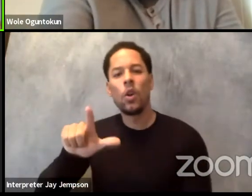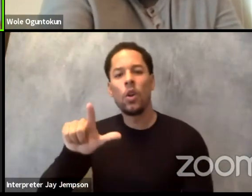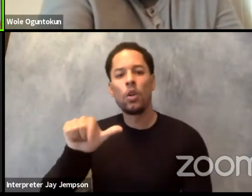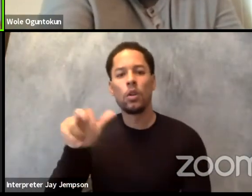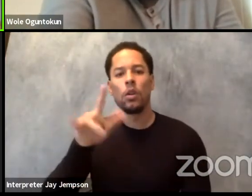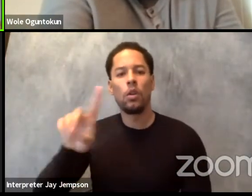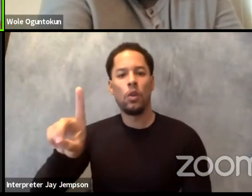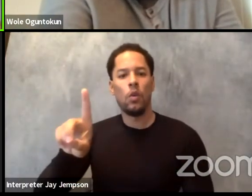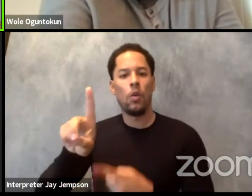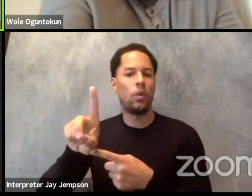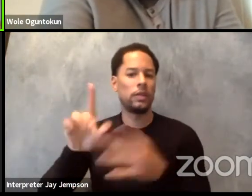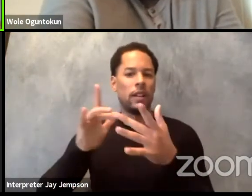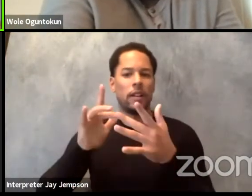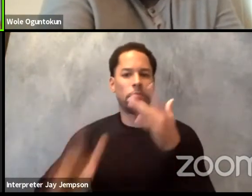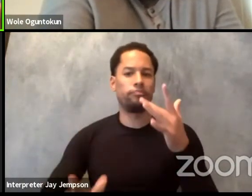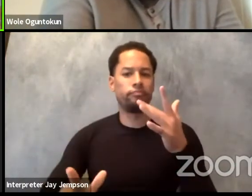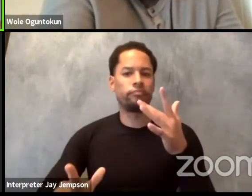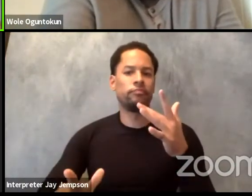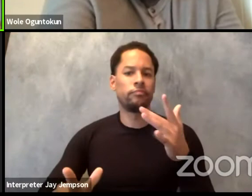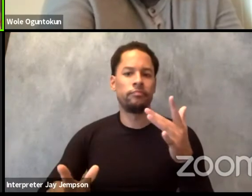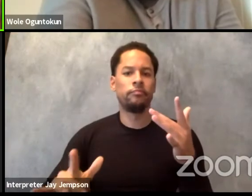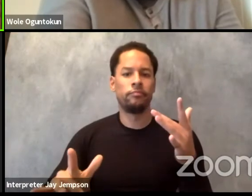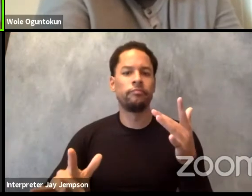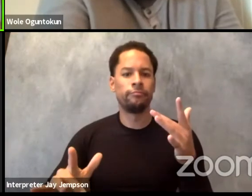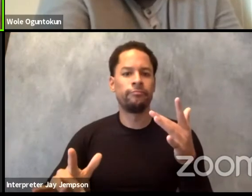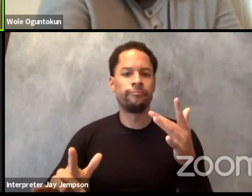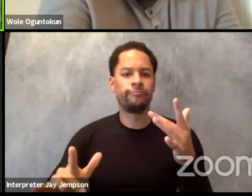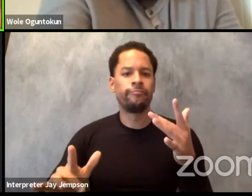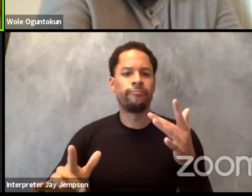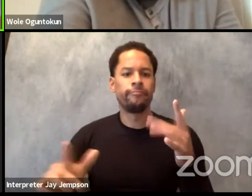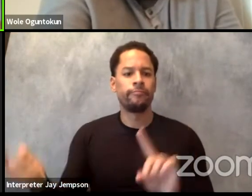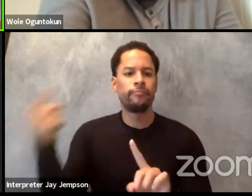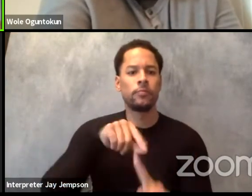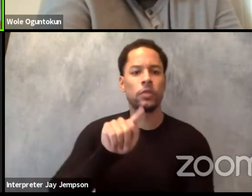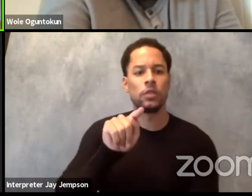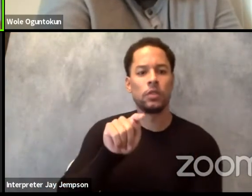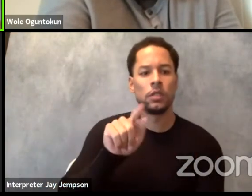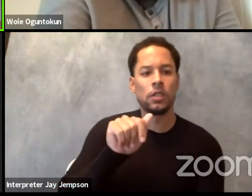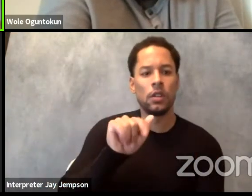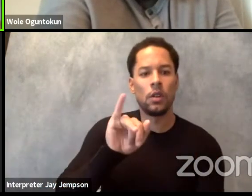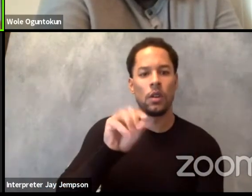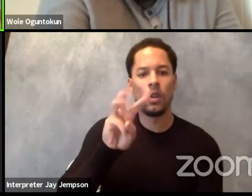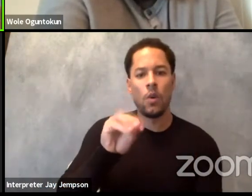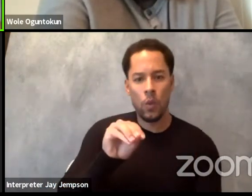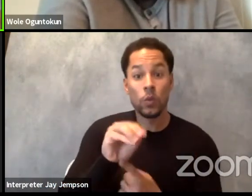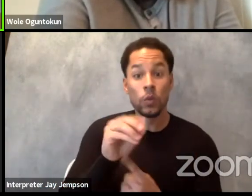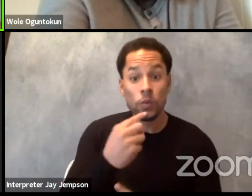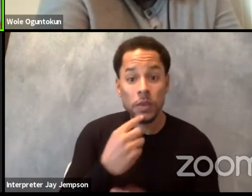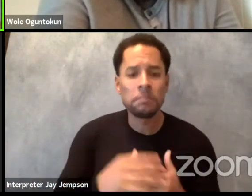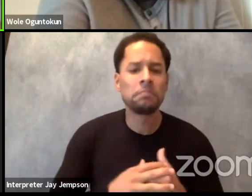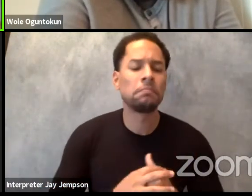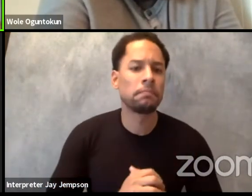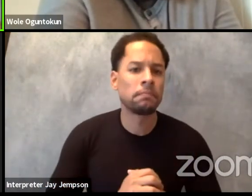I hope that we've been able to you know, his perspective is the fact that, again I'm trying to summarize here